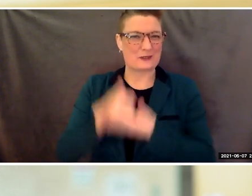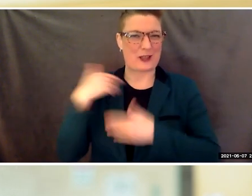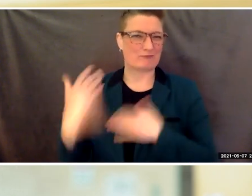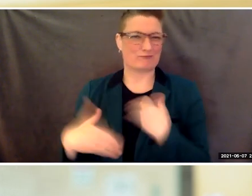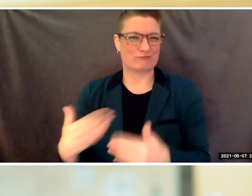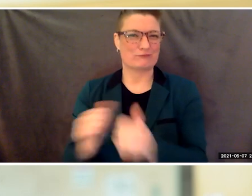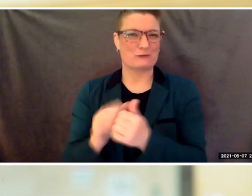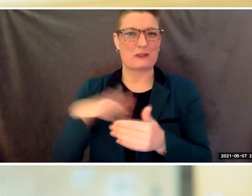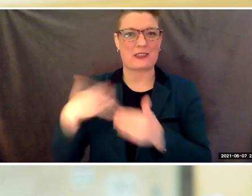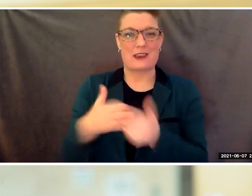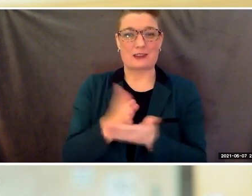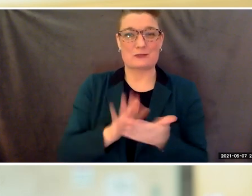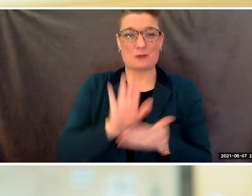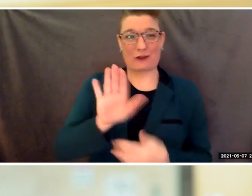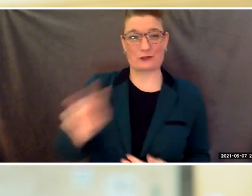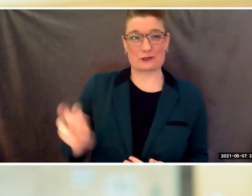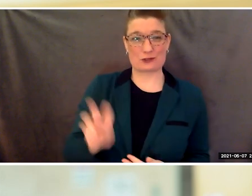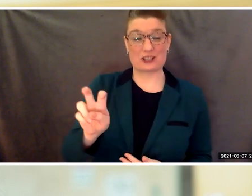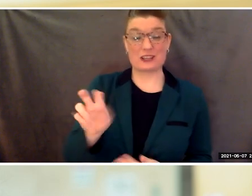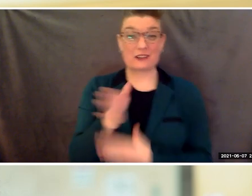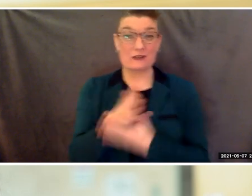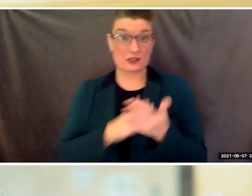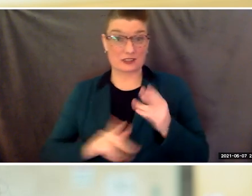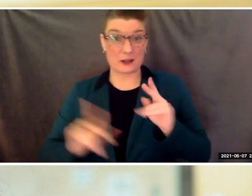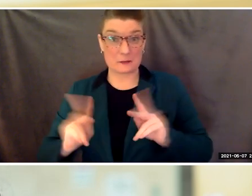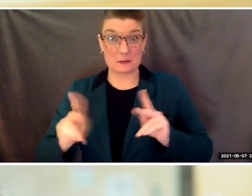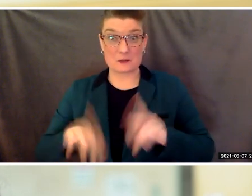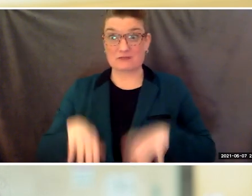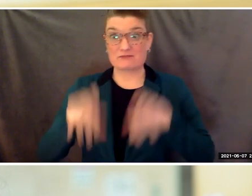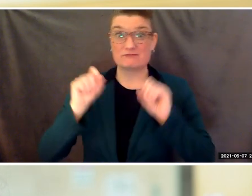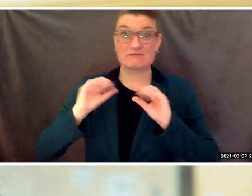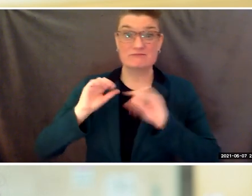For some, your educational training in the sciences have set you